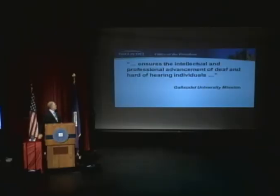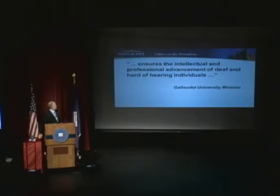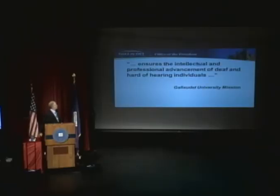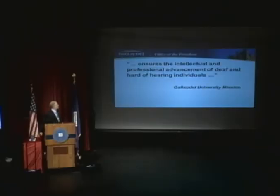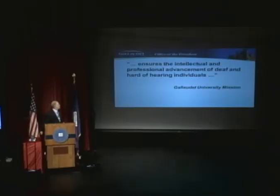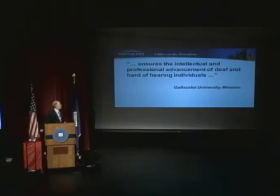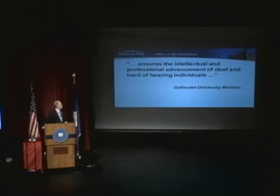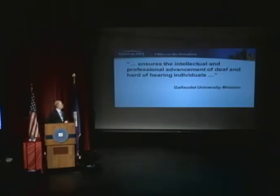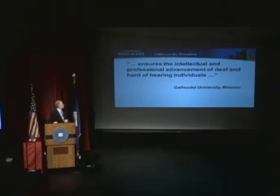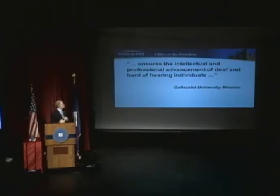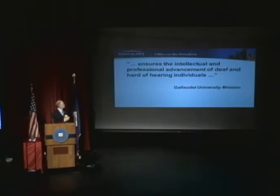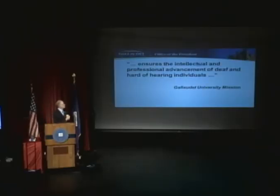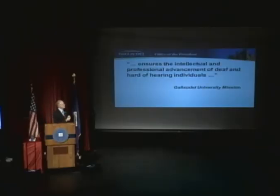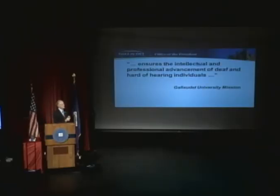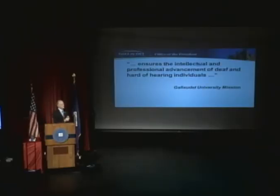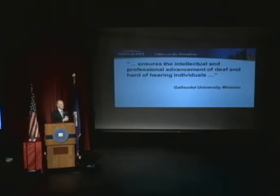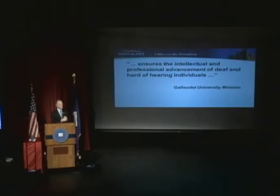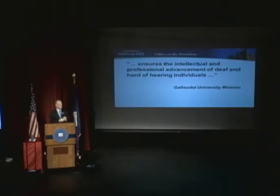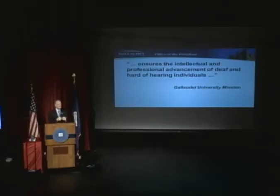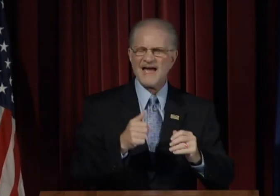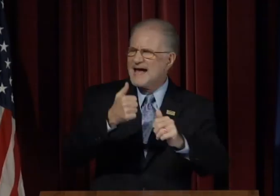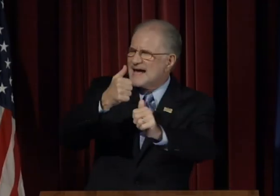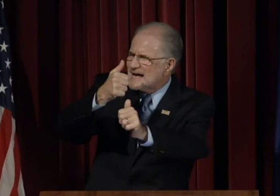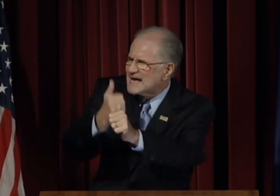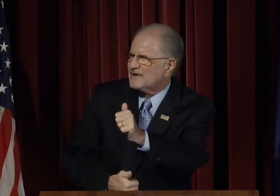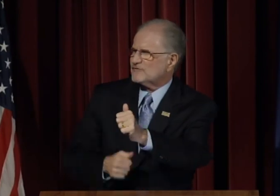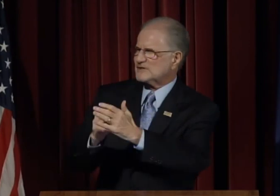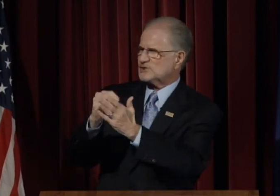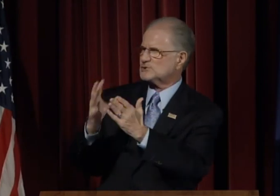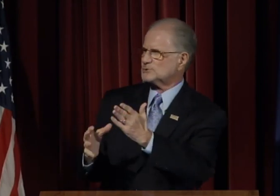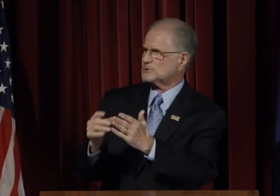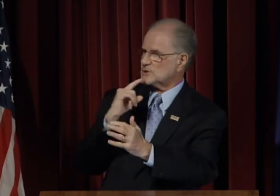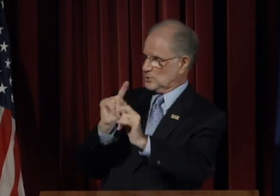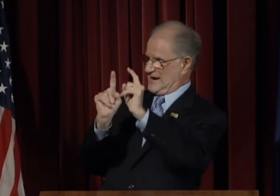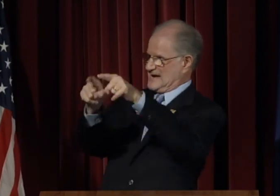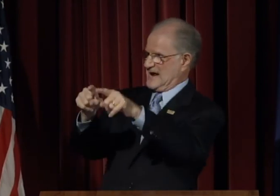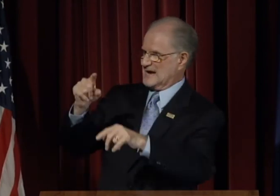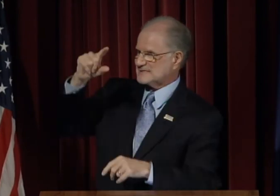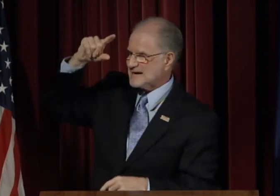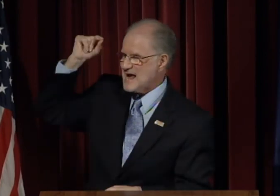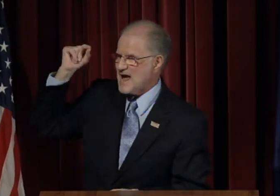Every student who attends Gallaudet University